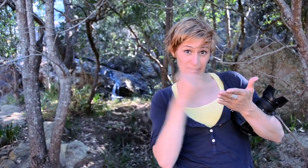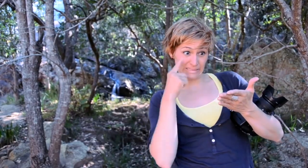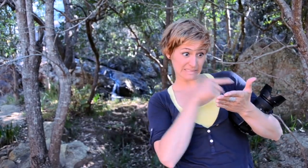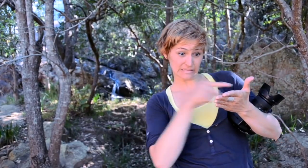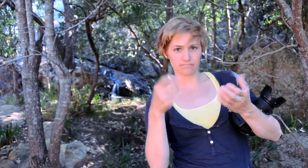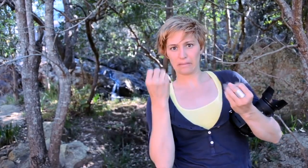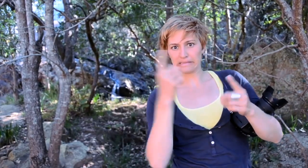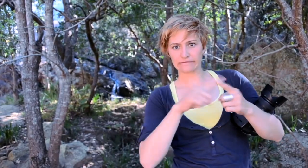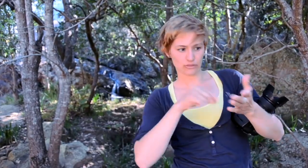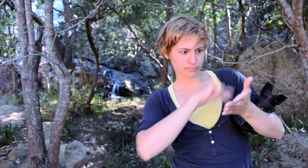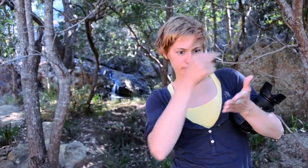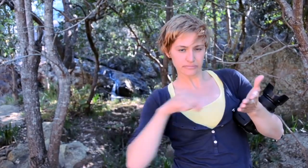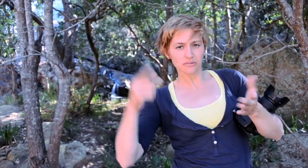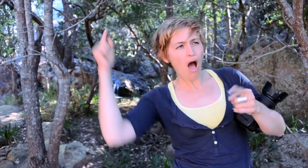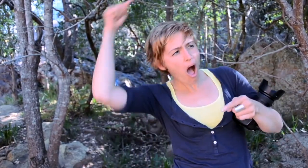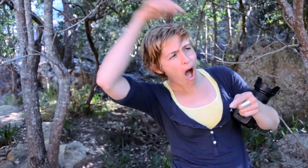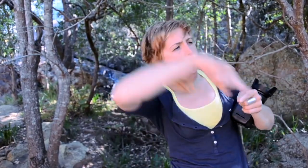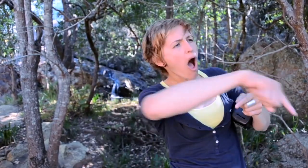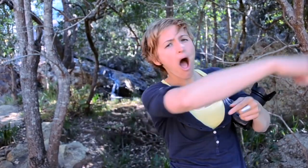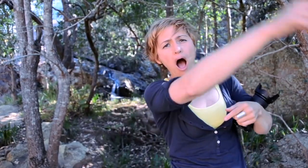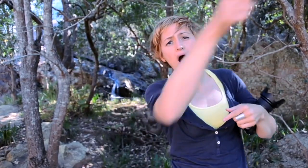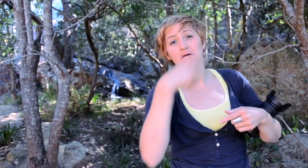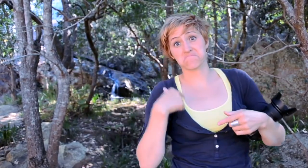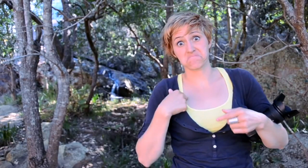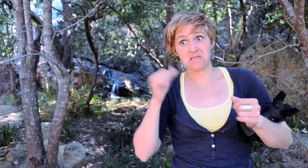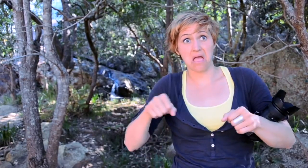The map shows many different trails. I would